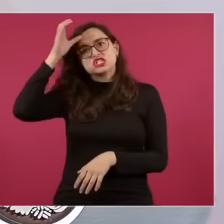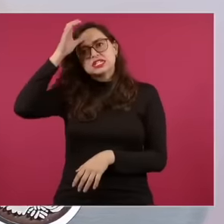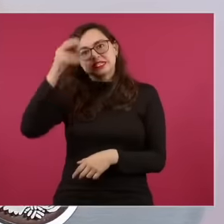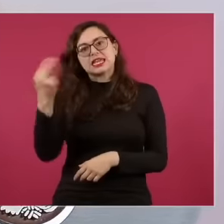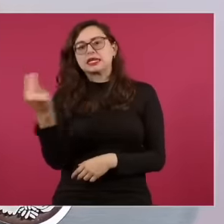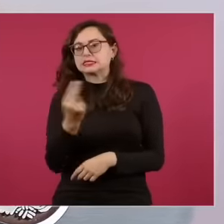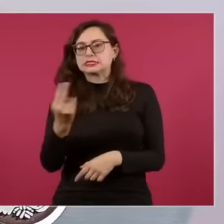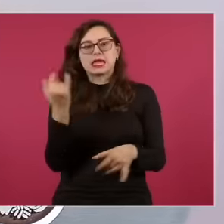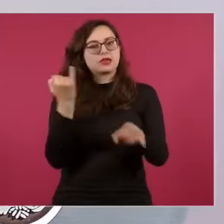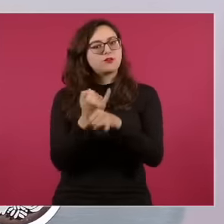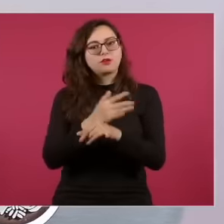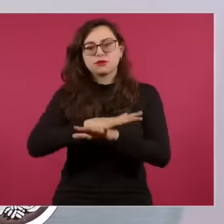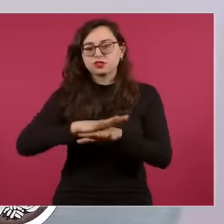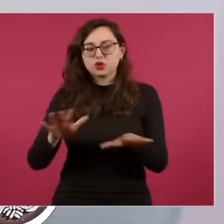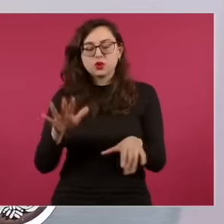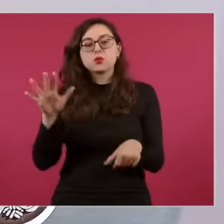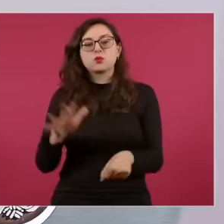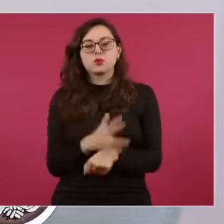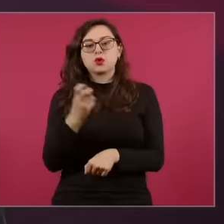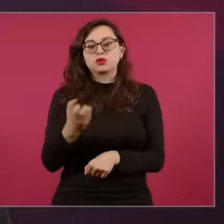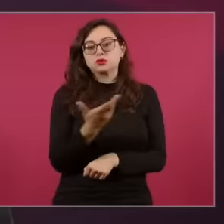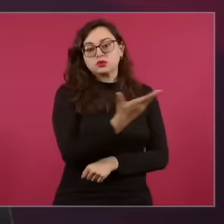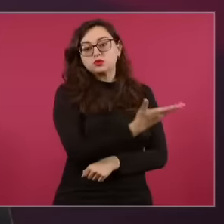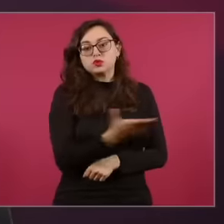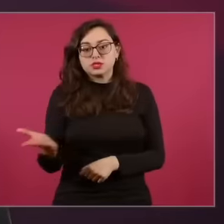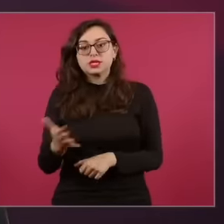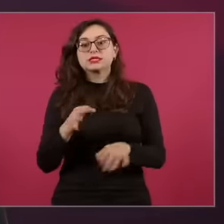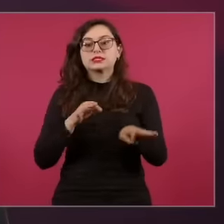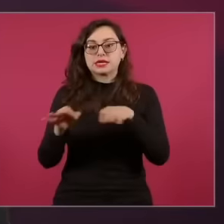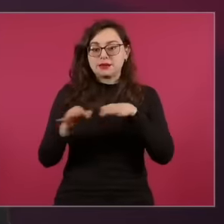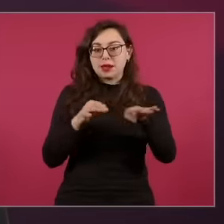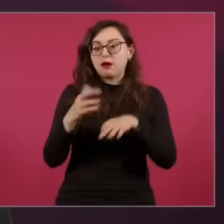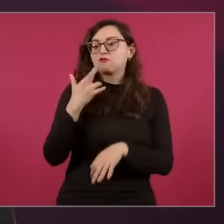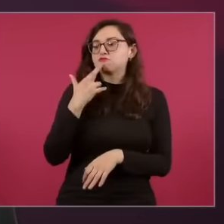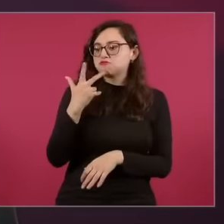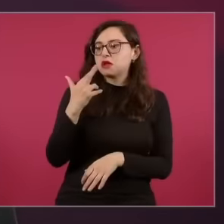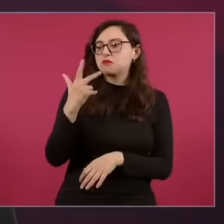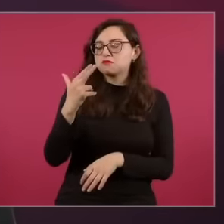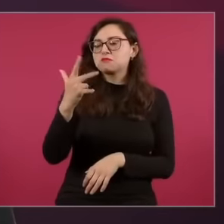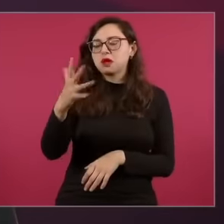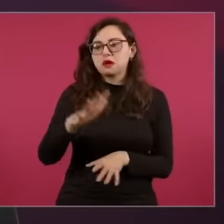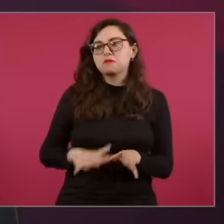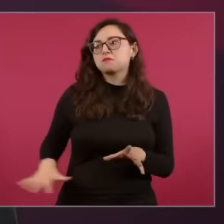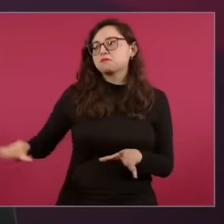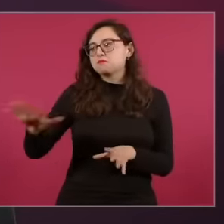is essential for our society to be better, more prosperous, more harmonious, peaceful,